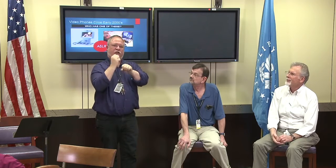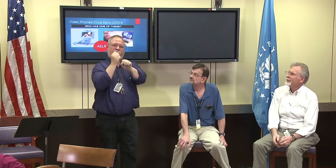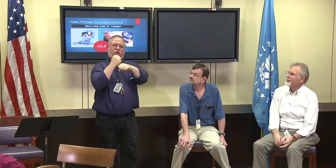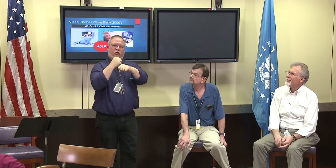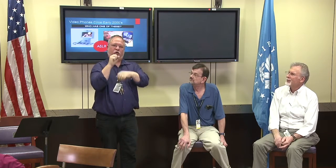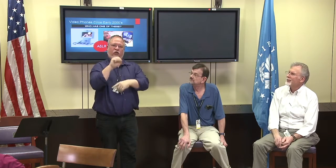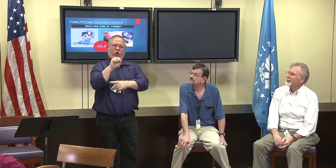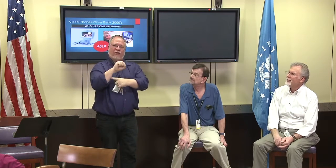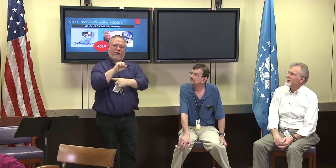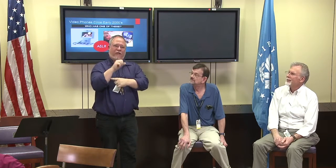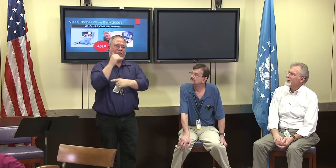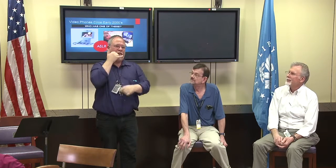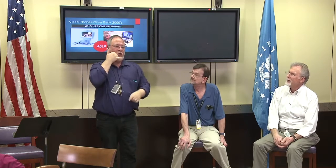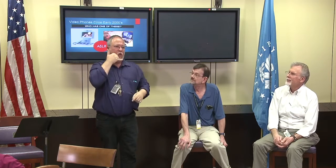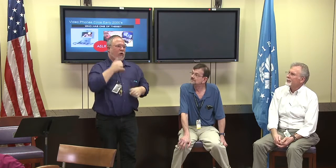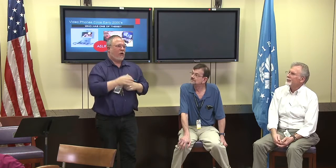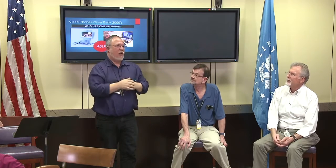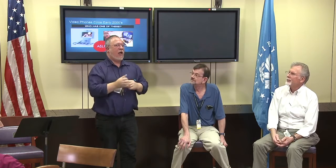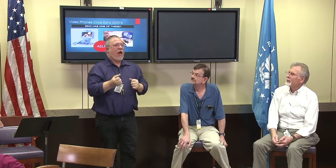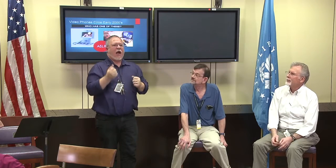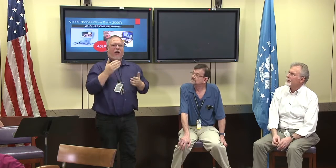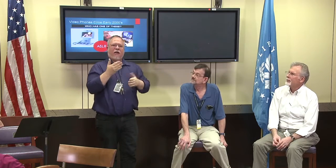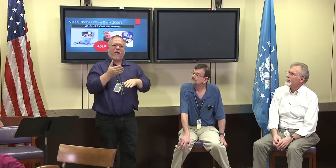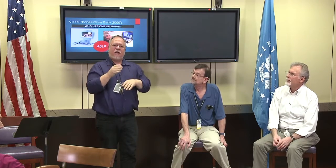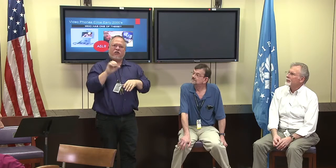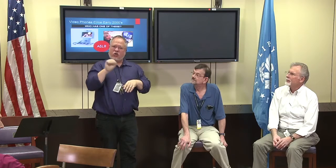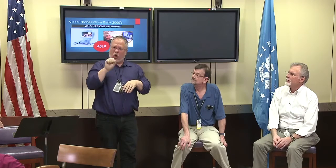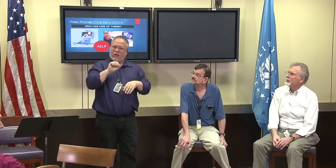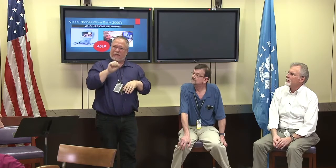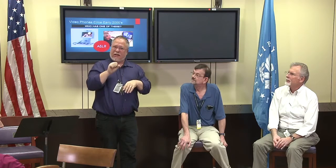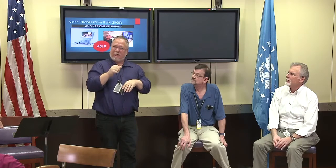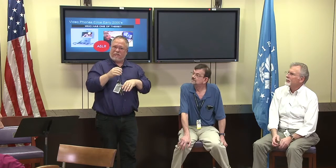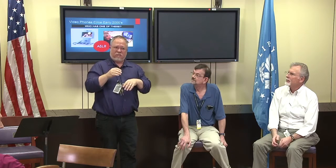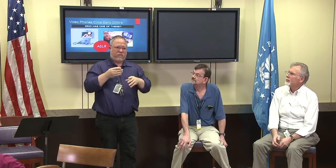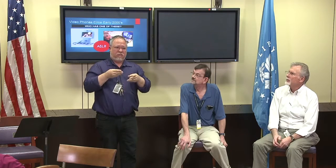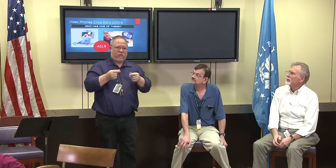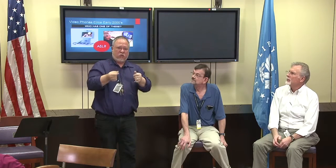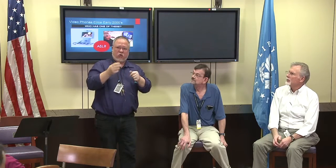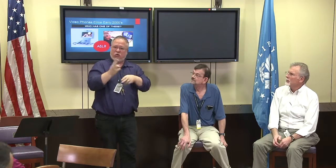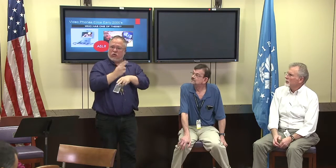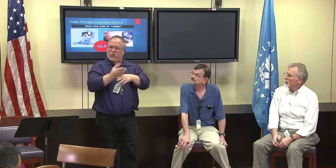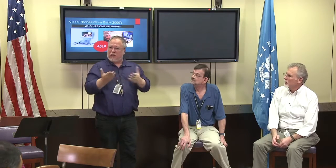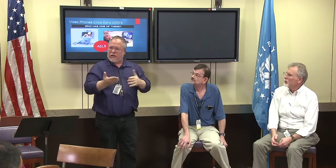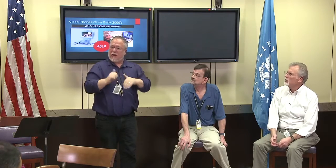and I would like to know how much it has progressed these days.